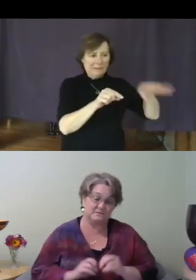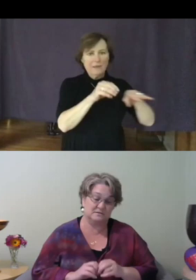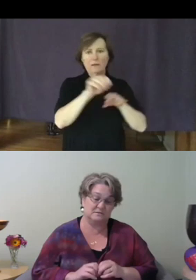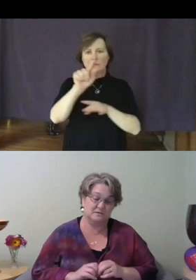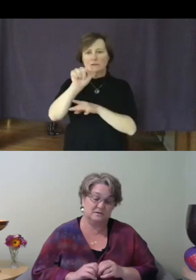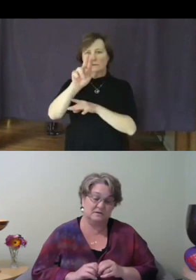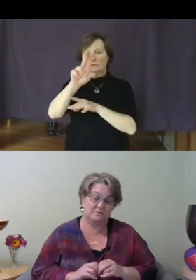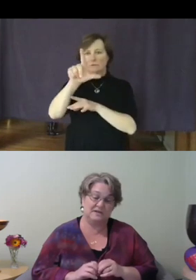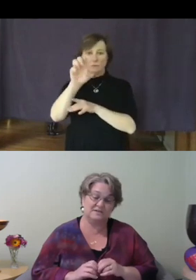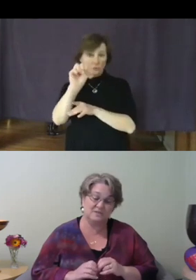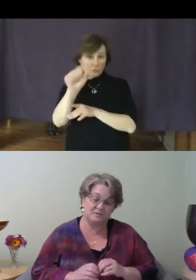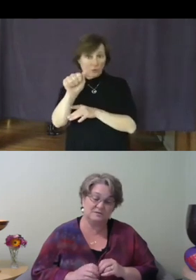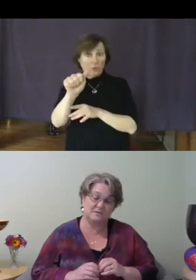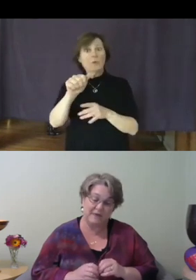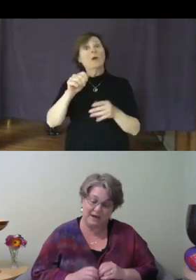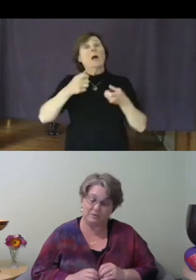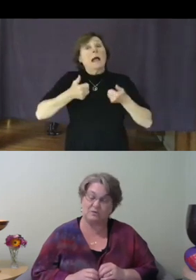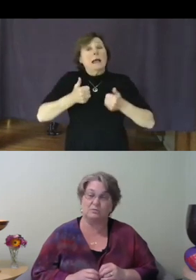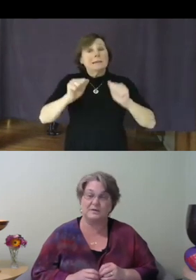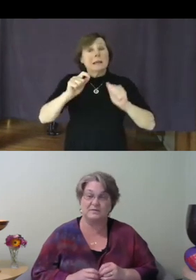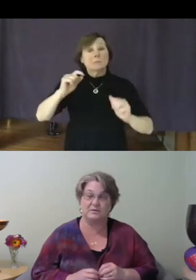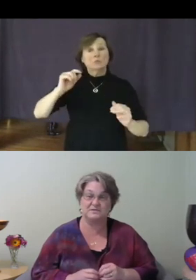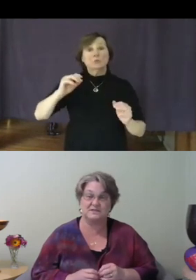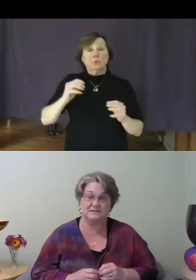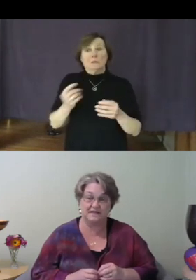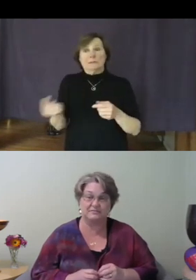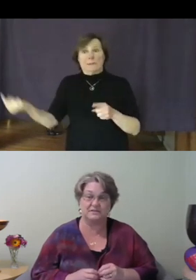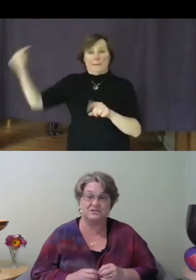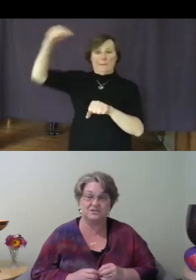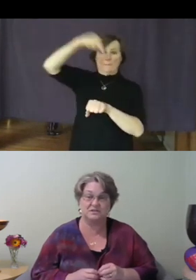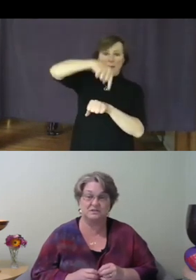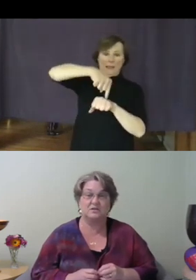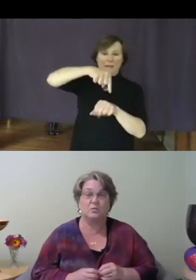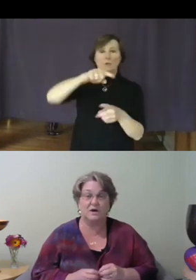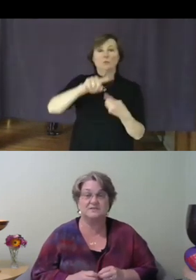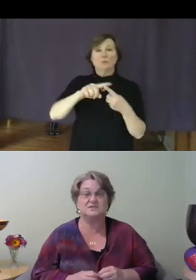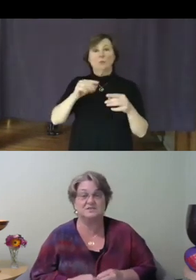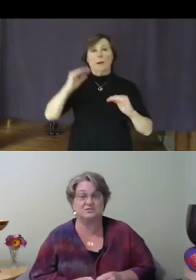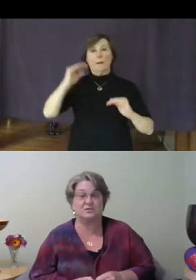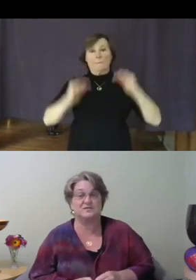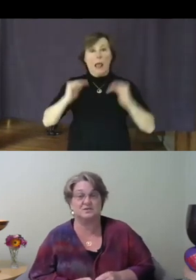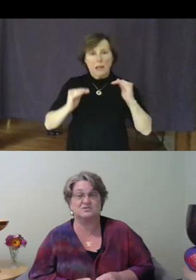because those in power or with the most leverage wanted to restore the social